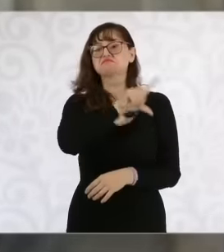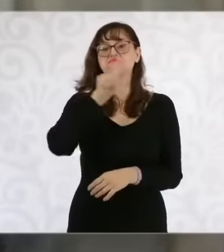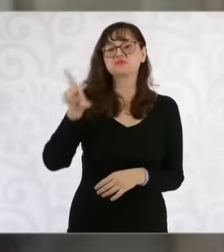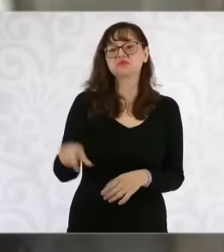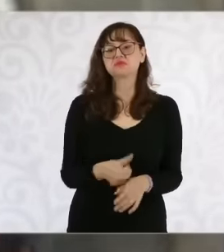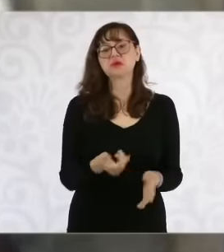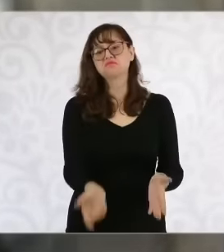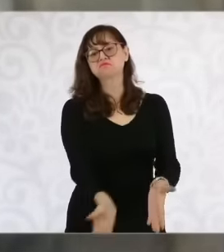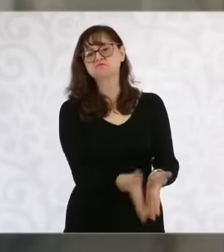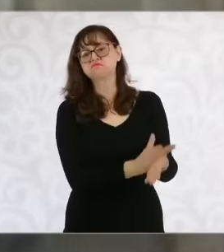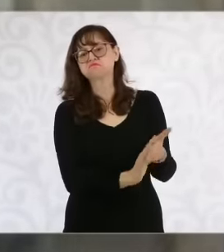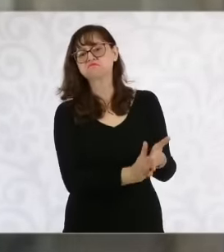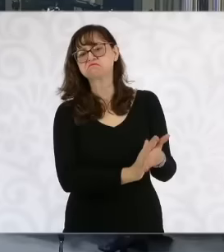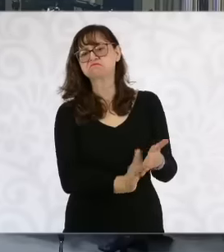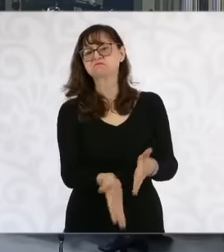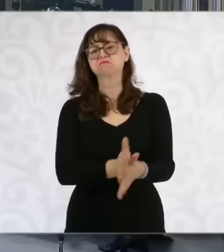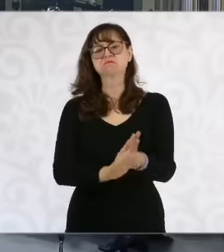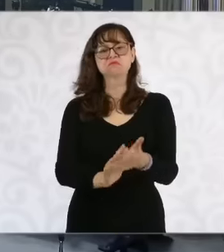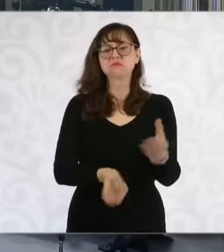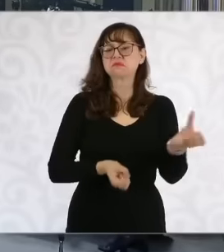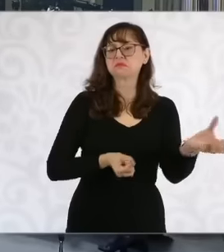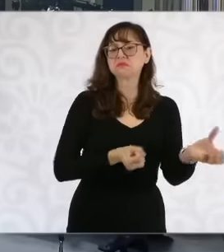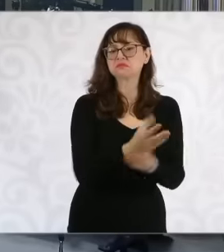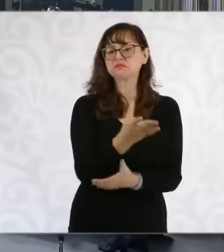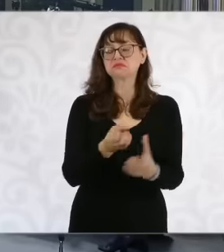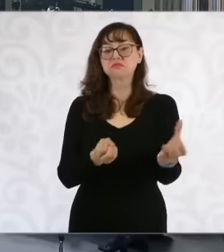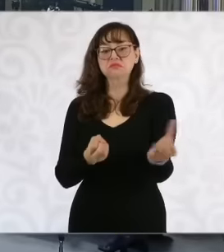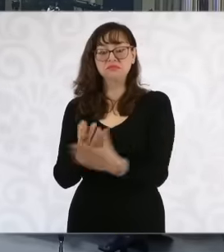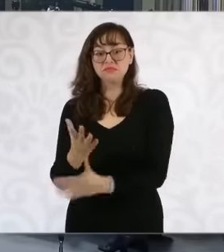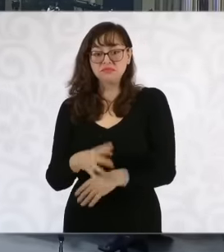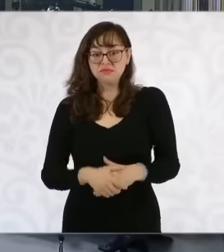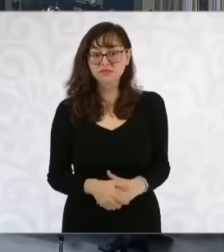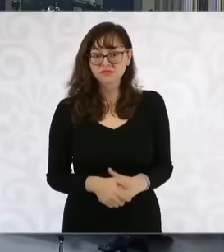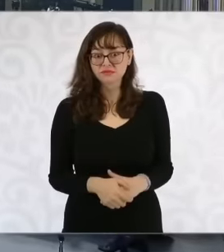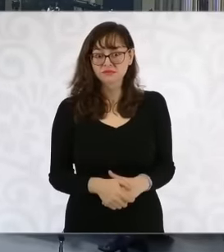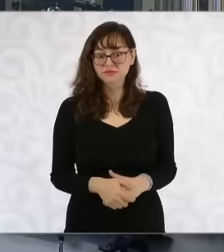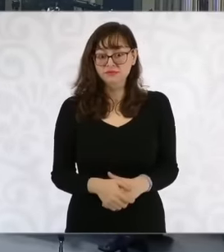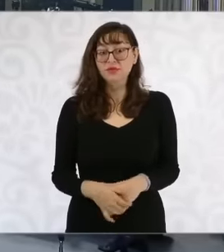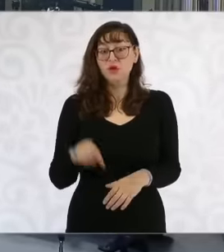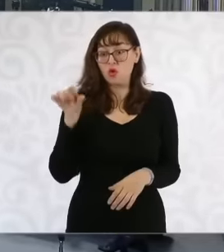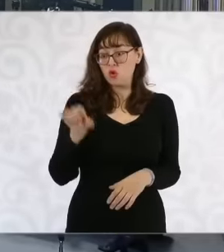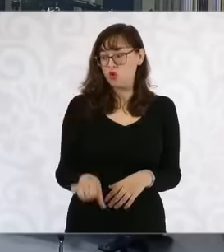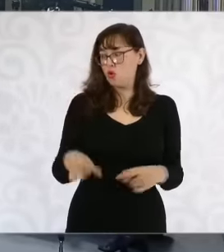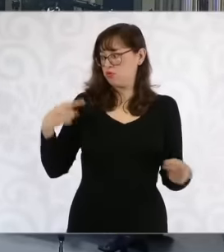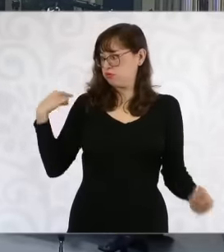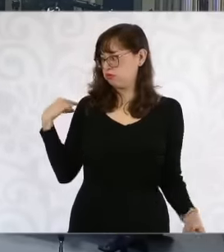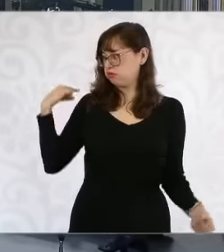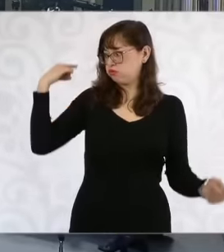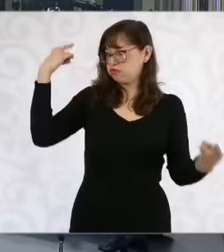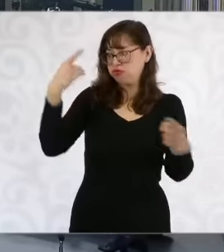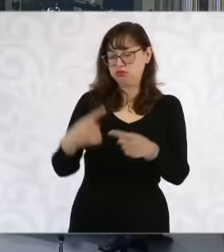of magistrates and they were acquitted so today, in memory of teacher Neli Campobello, we are